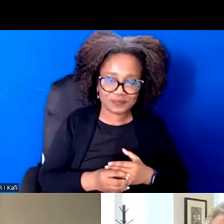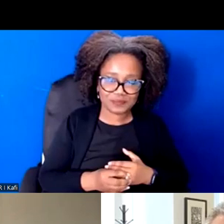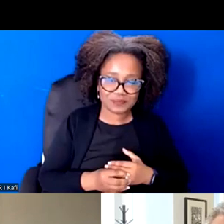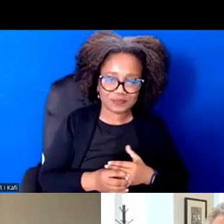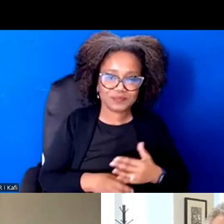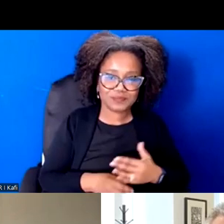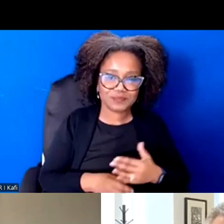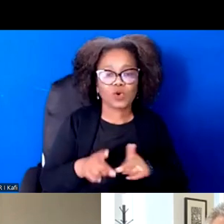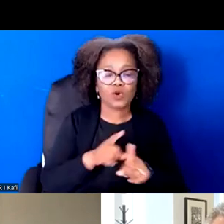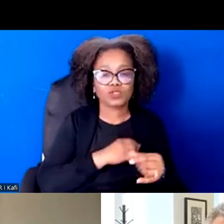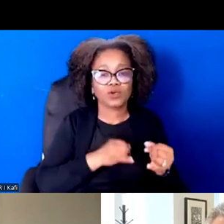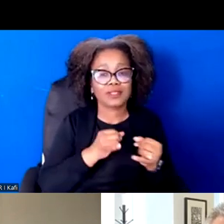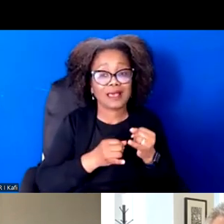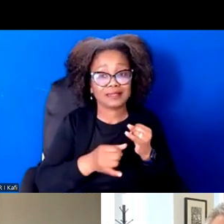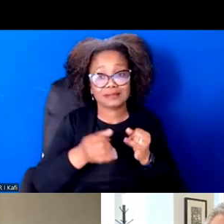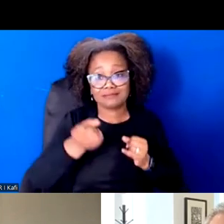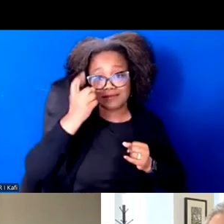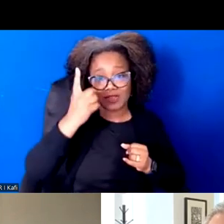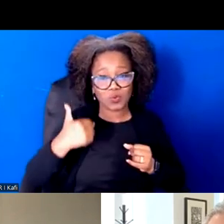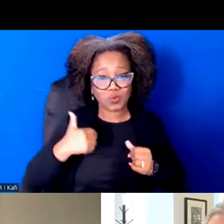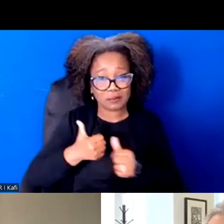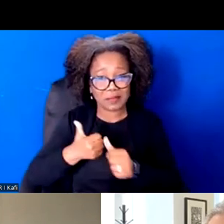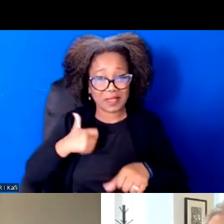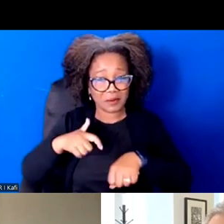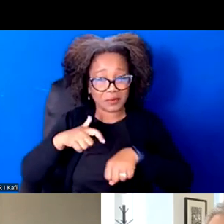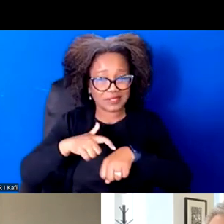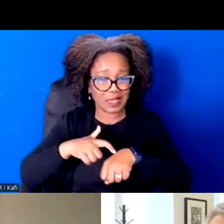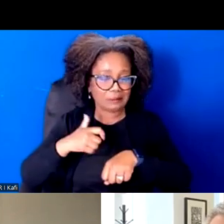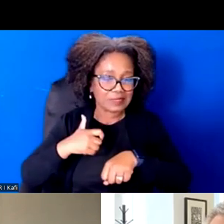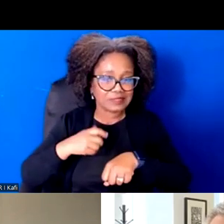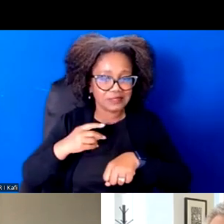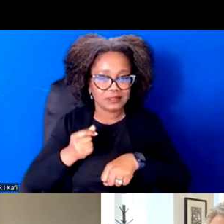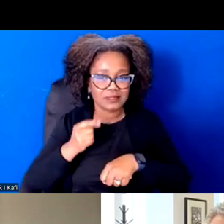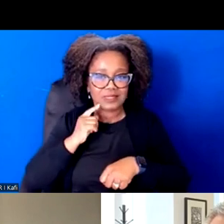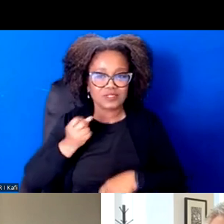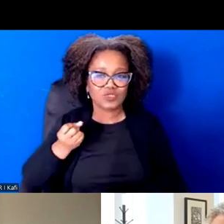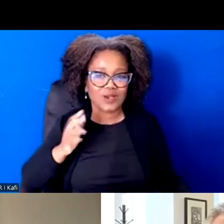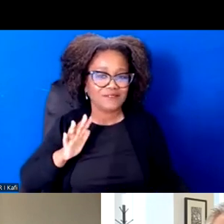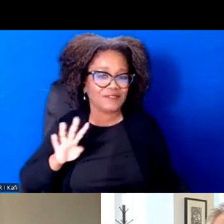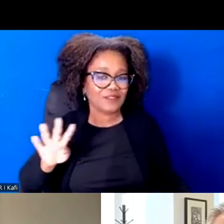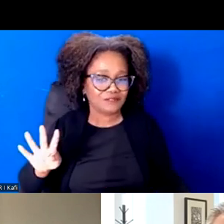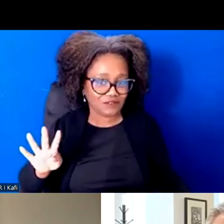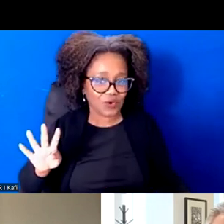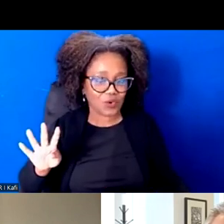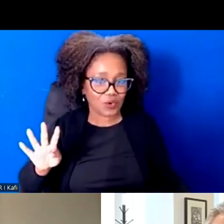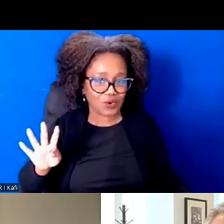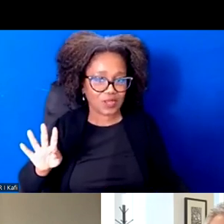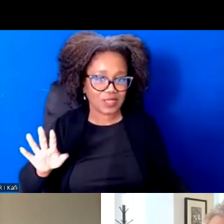It's Pacific Time. I would just like to ask, could Mylan could you drop that? You got the email in the chat now.